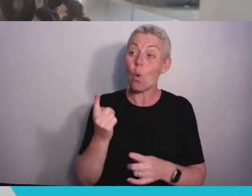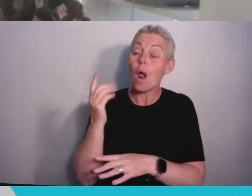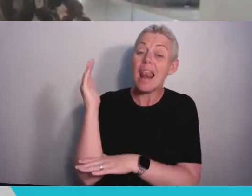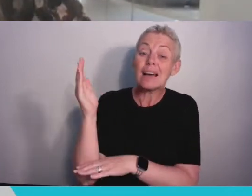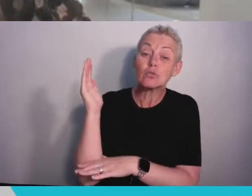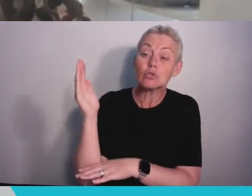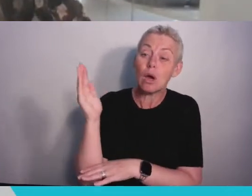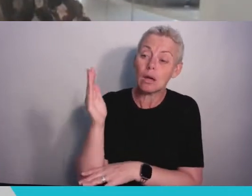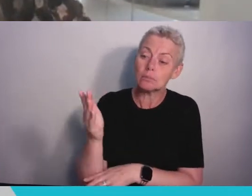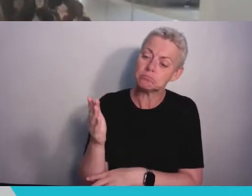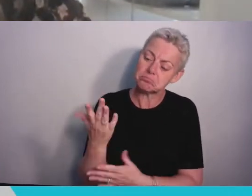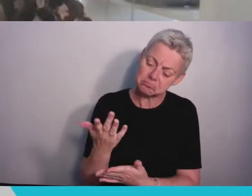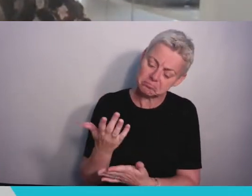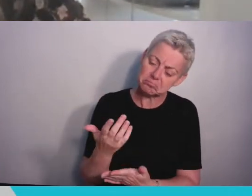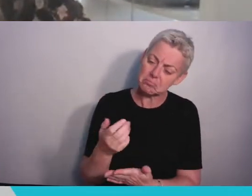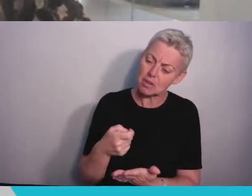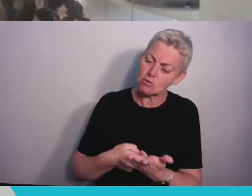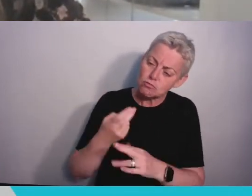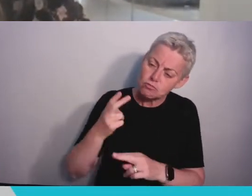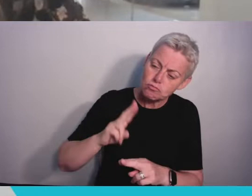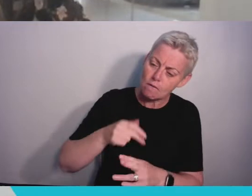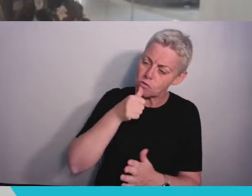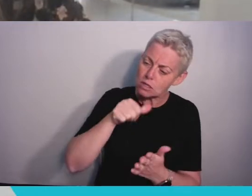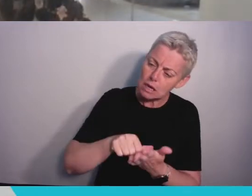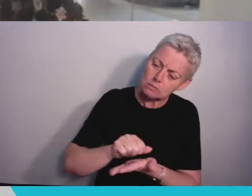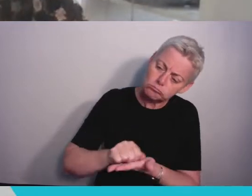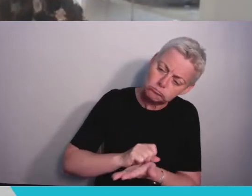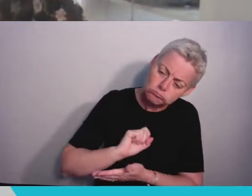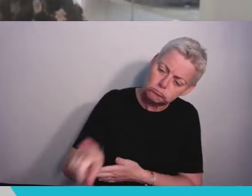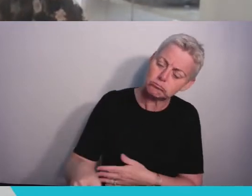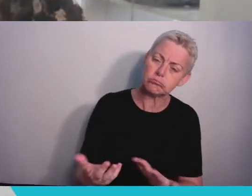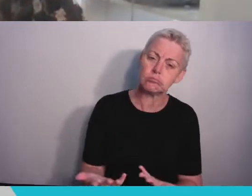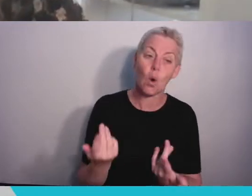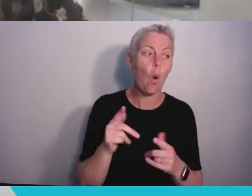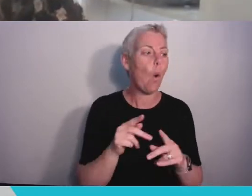letter for you, maybe a flatmate who brought you a cup of tea while you were cramming for